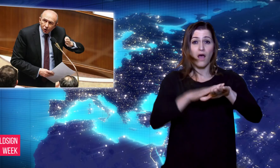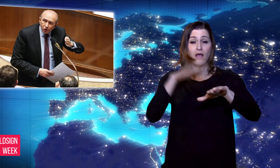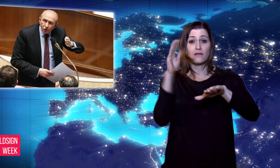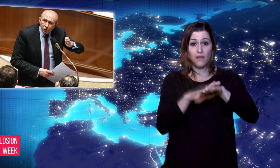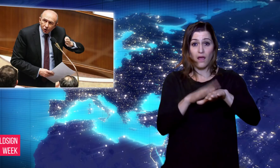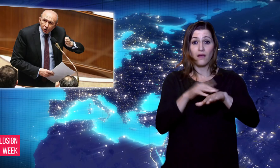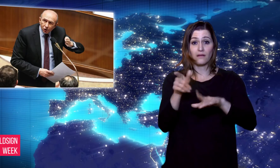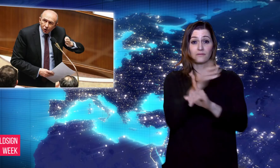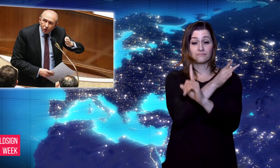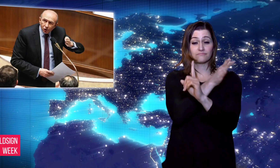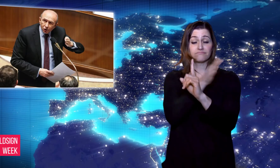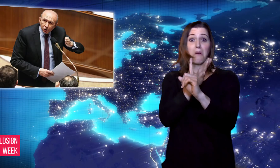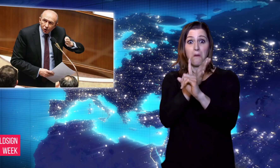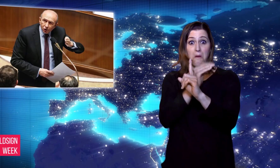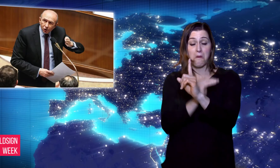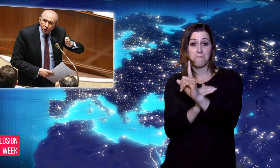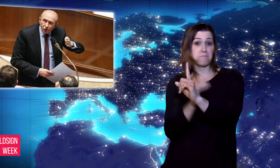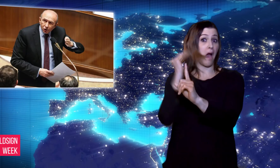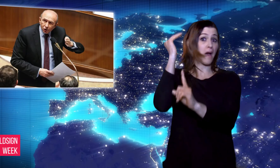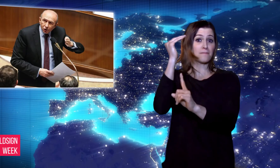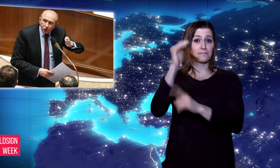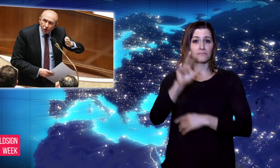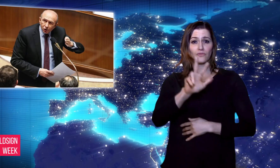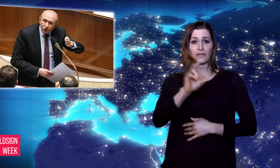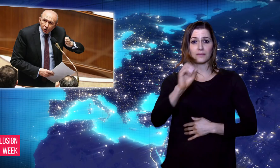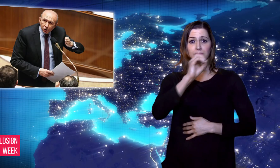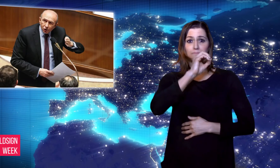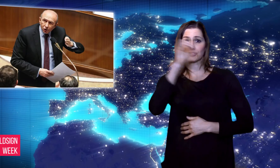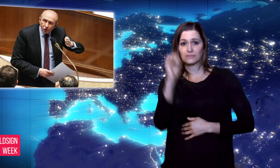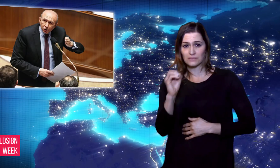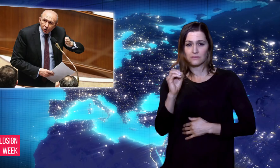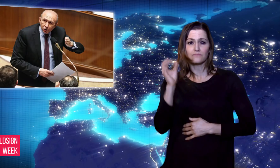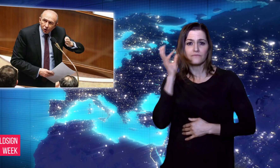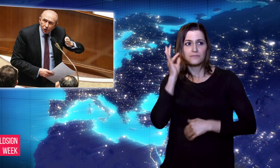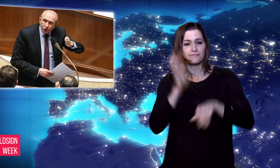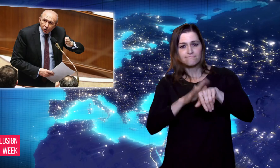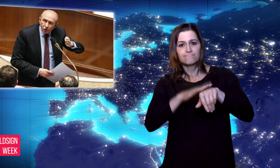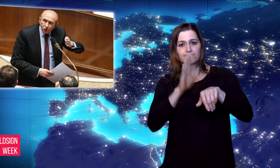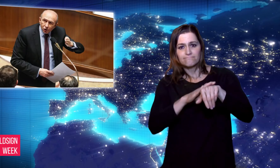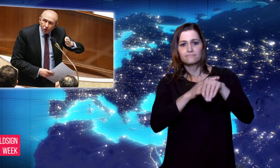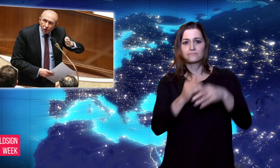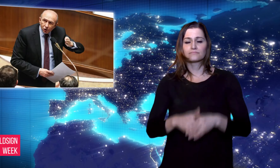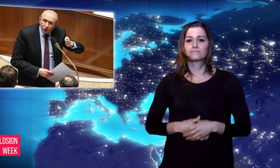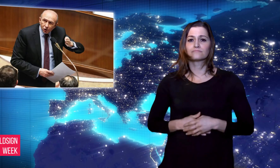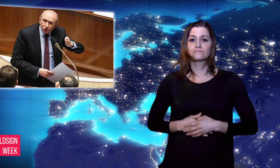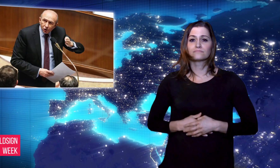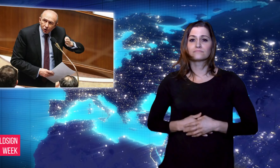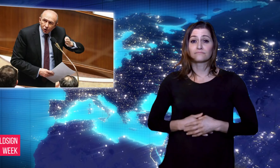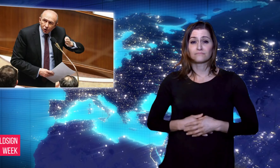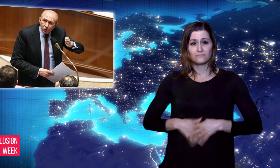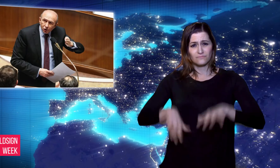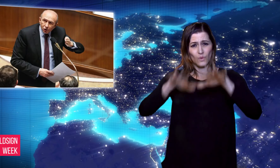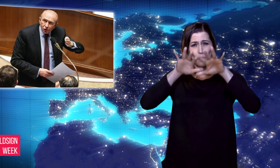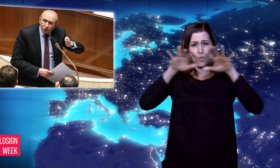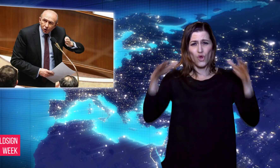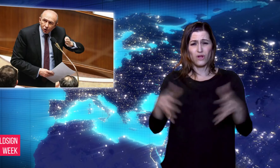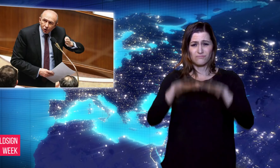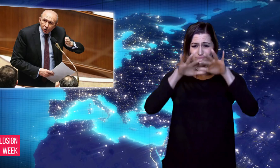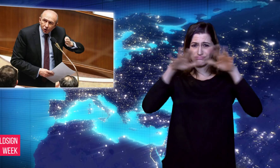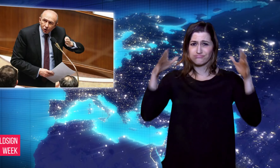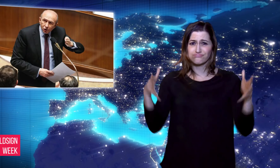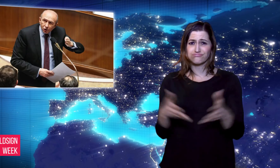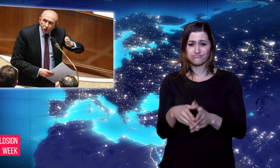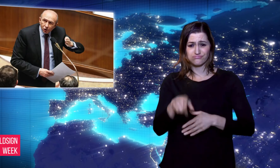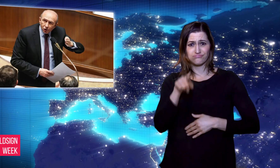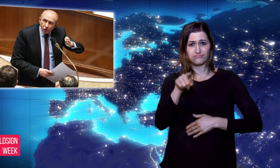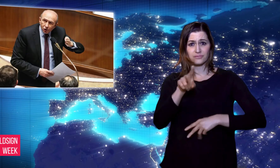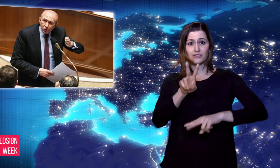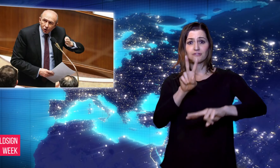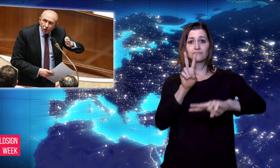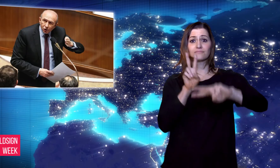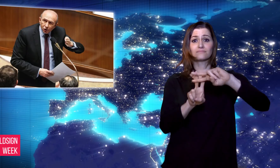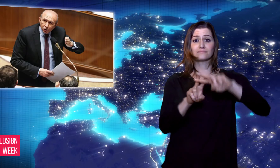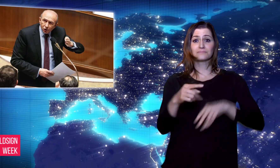speak out in hope of affecting positive